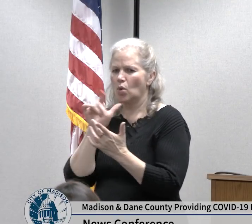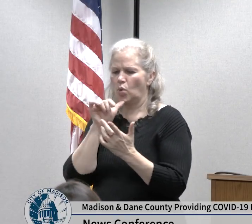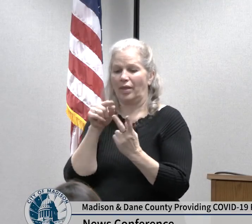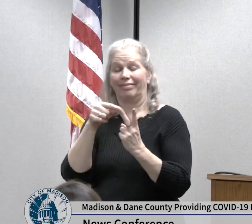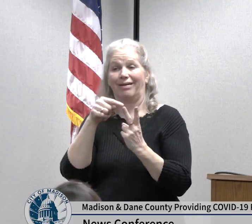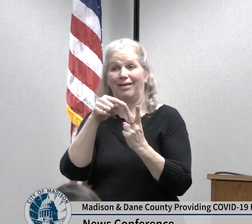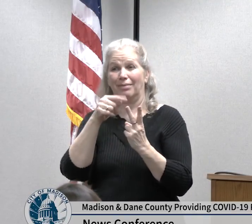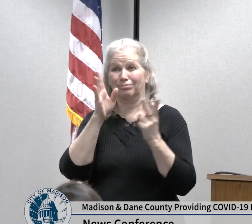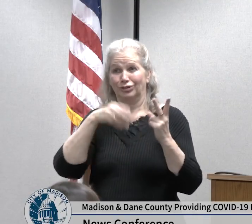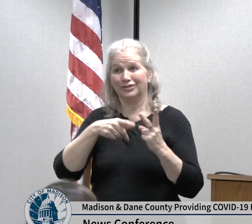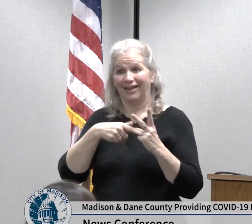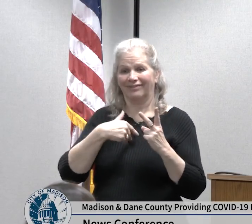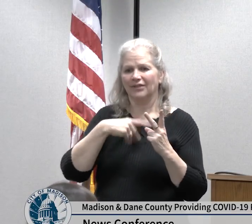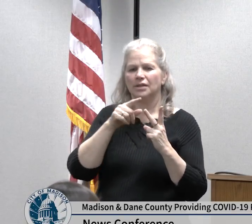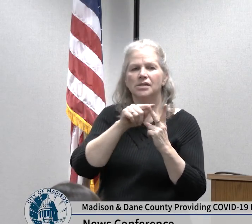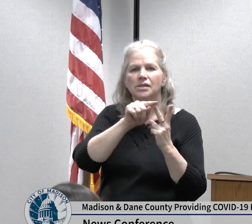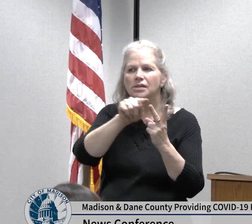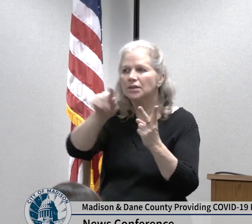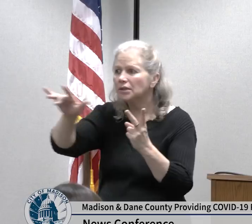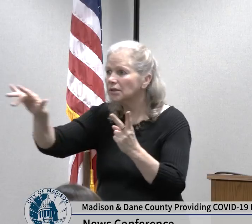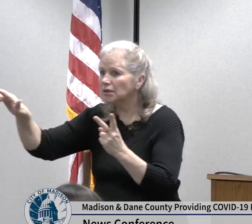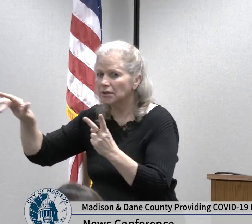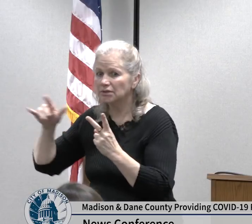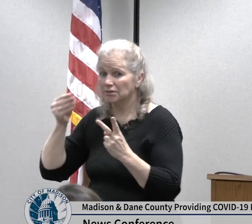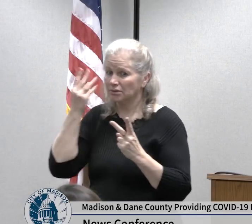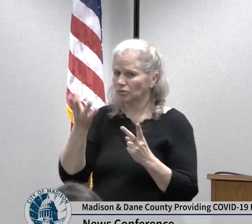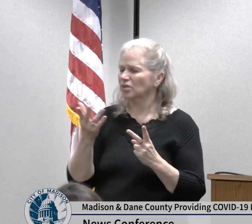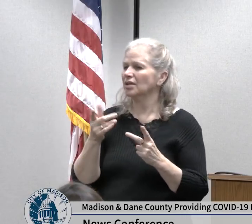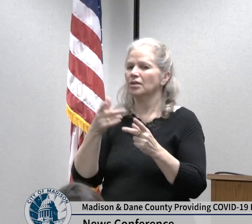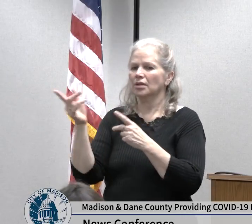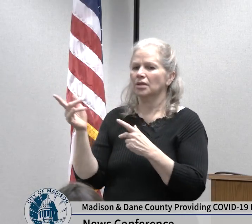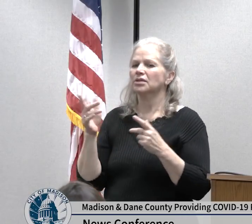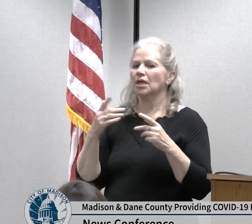well they followed the recommendations there was limited possible exposure two